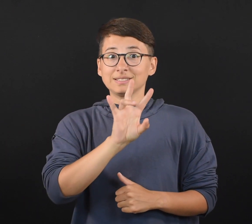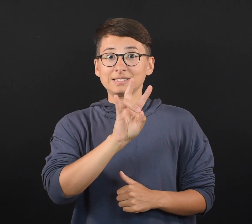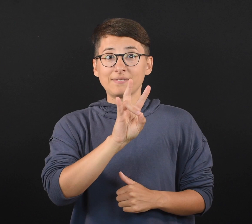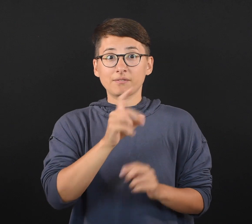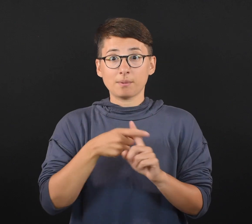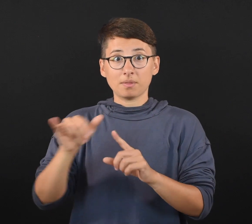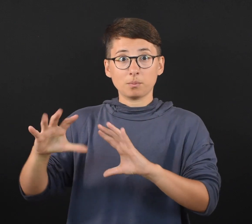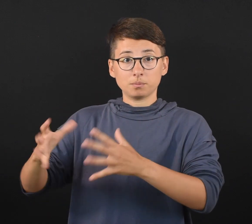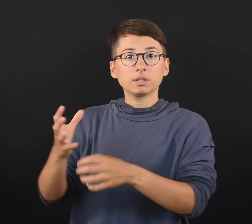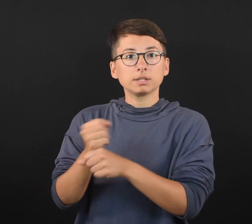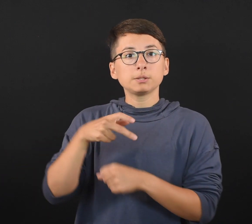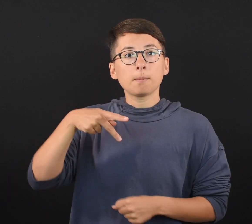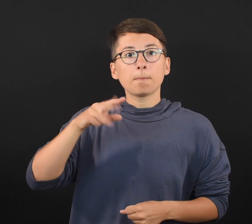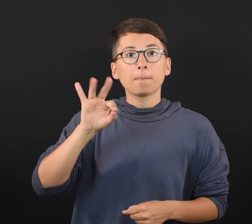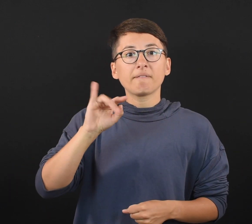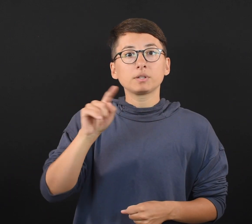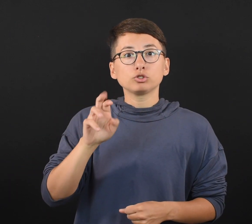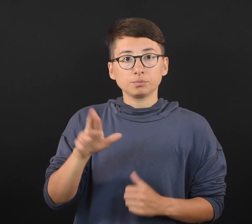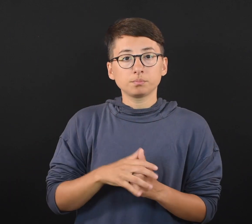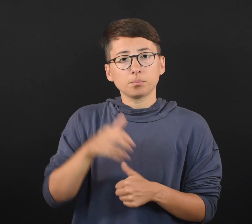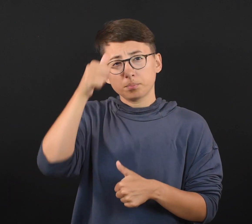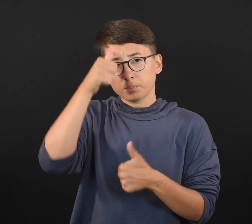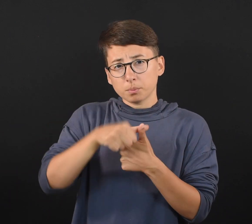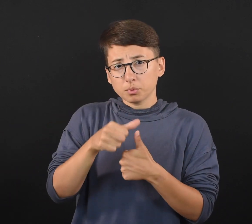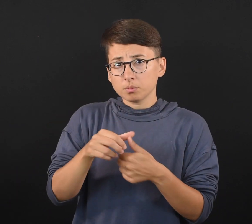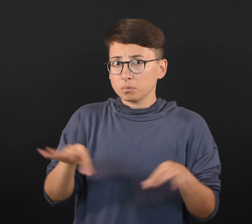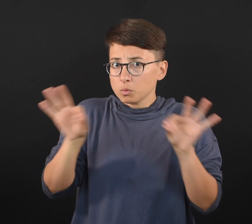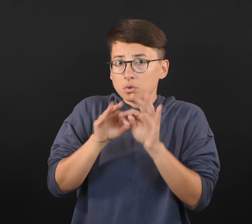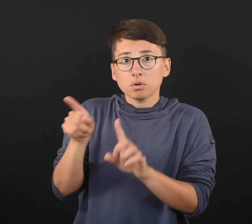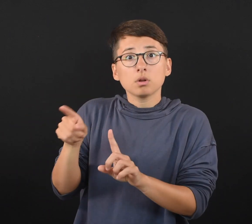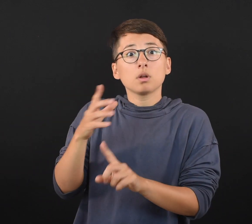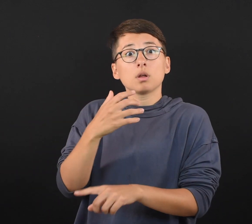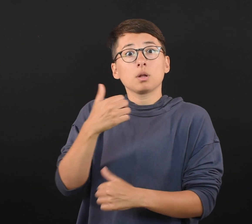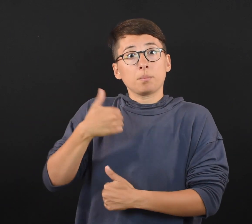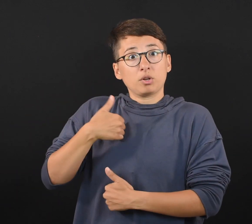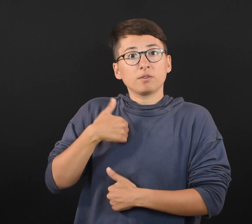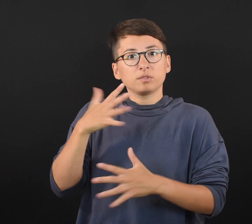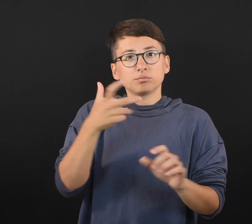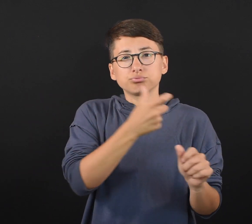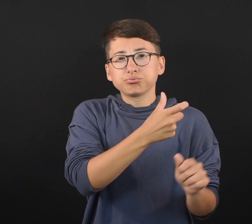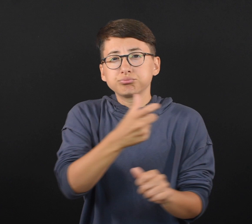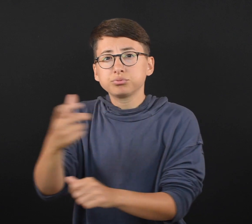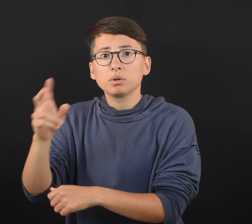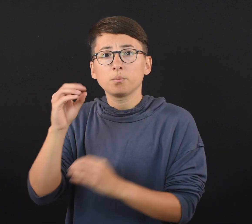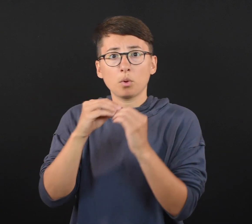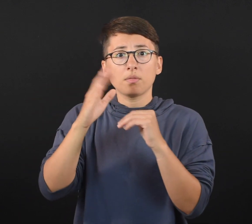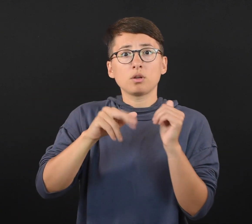had received the Pfizer vaccine. For context, it is important to note that the military